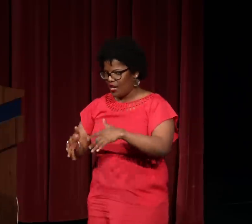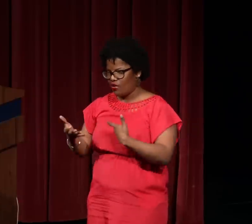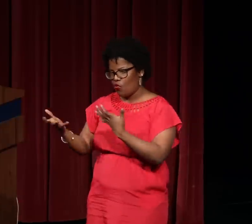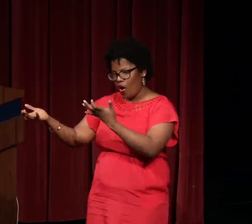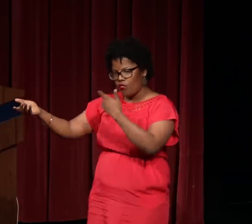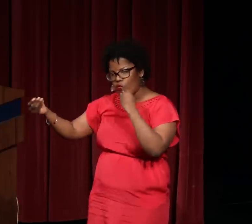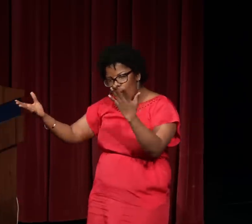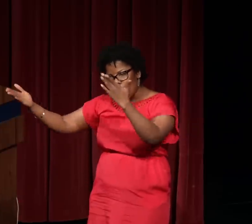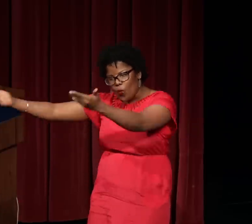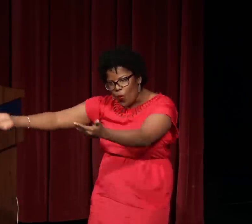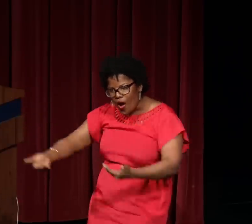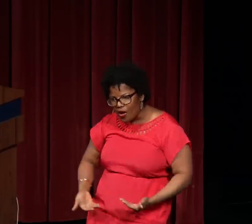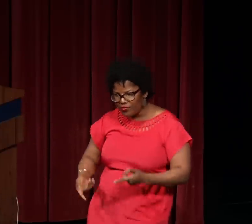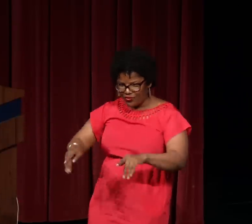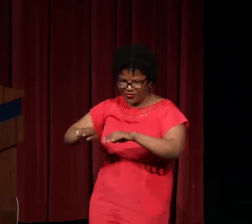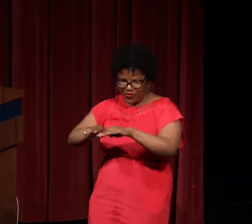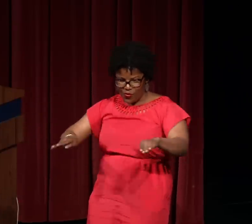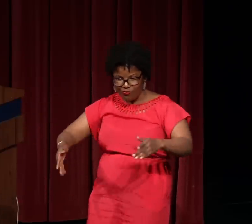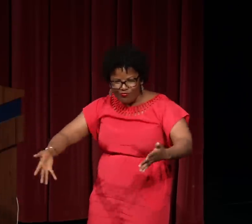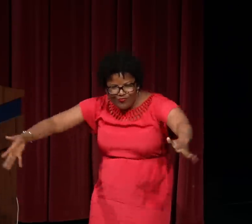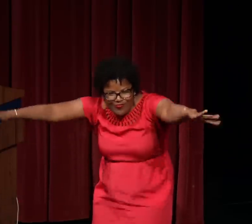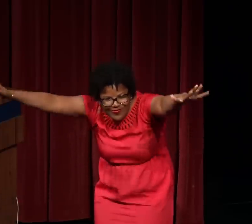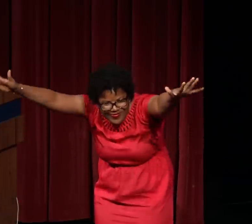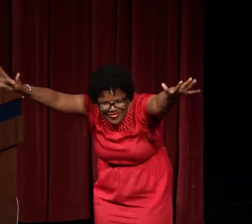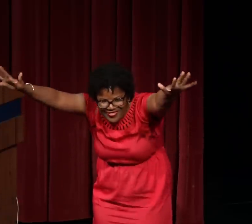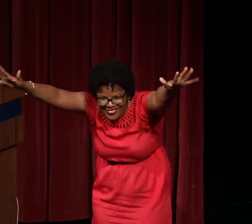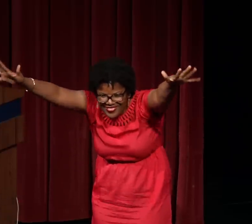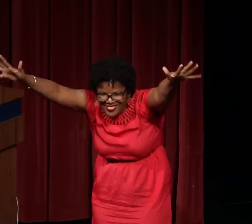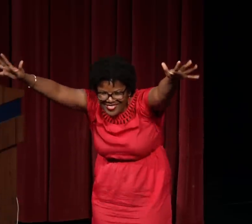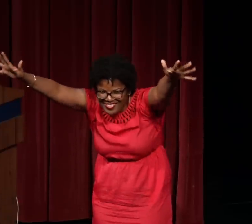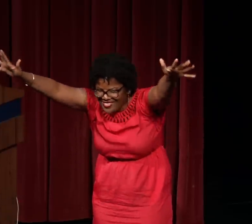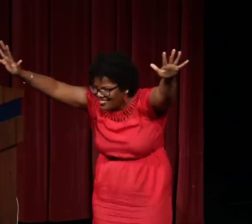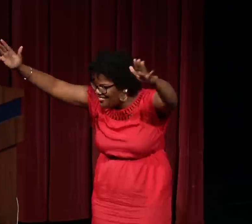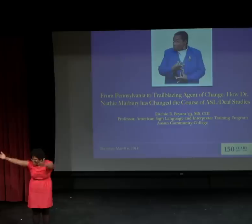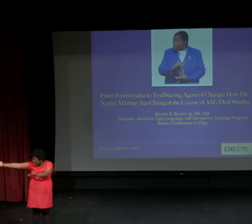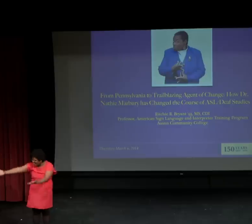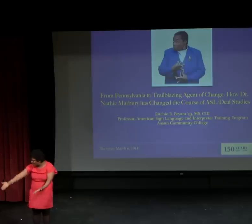and it's very important to recognize his work in that, and let's welcome him to the floor!